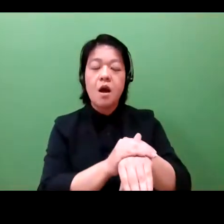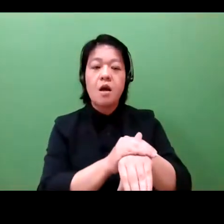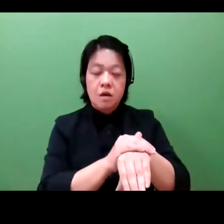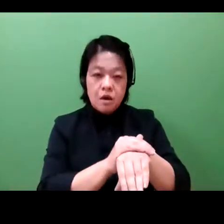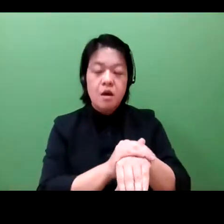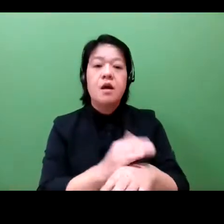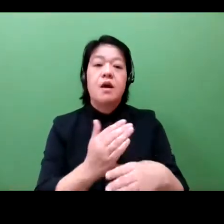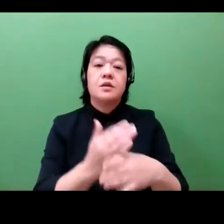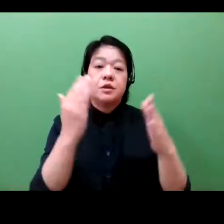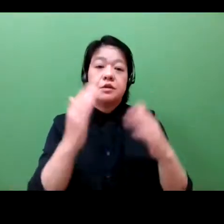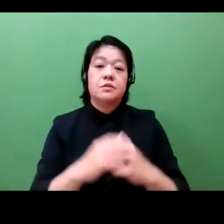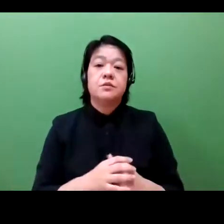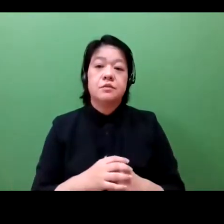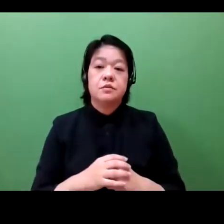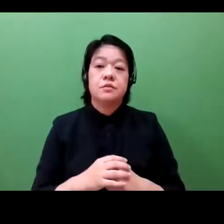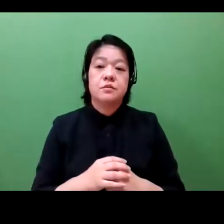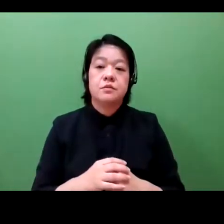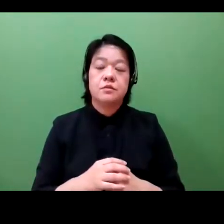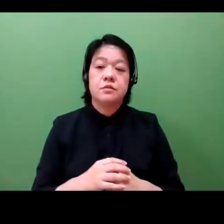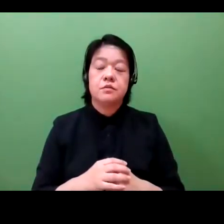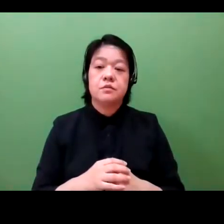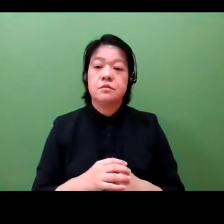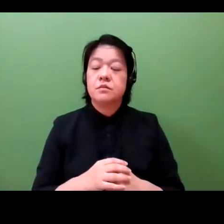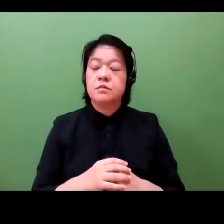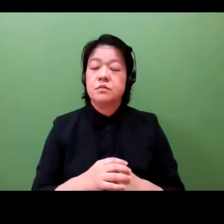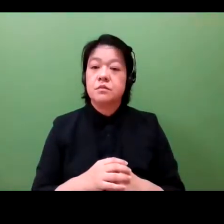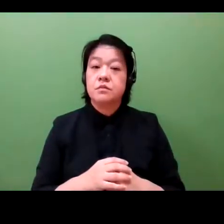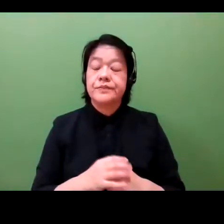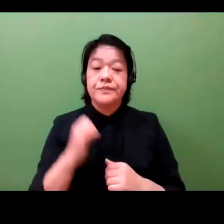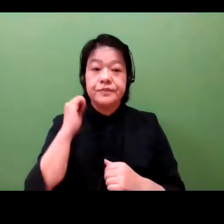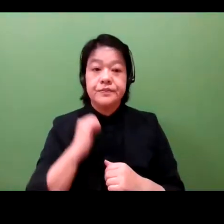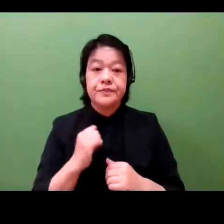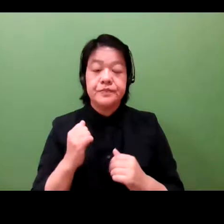heard from entrepreneurs who have the ideas and the ambition